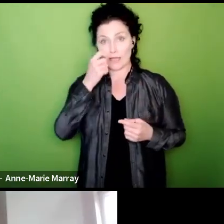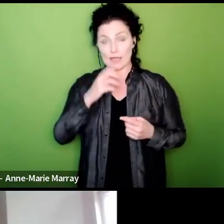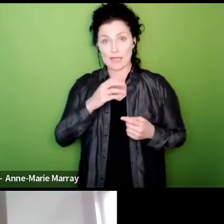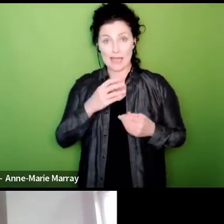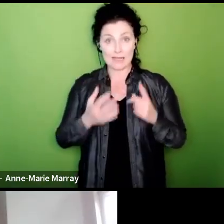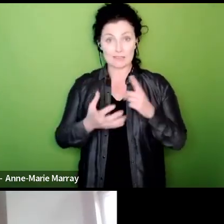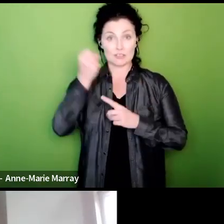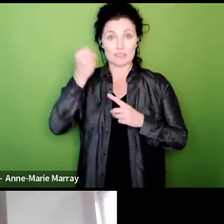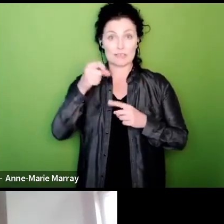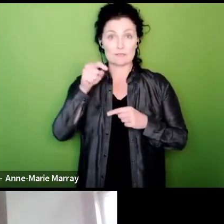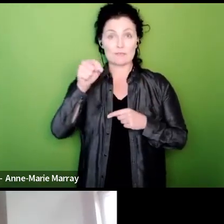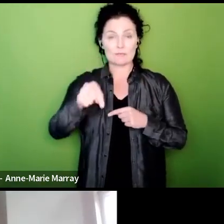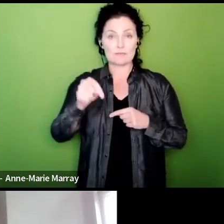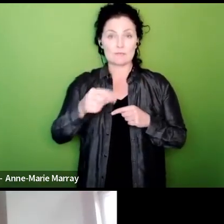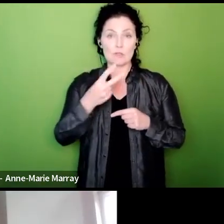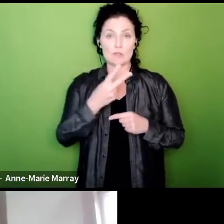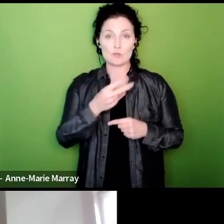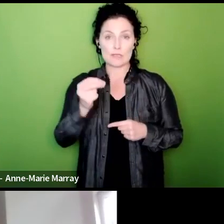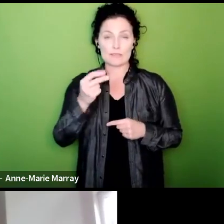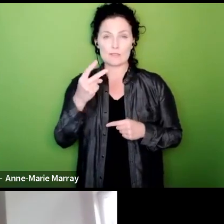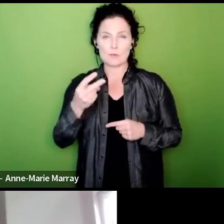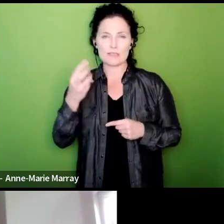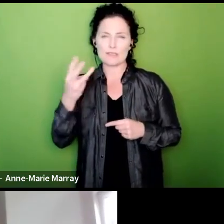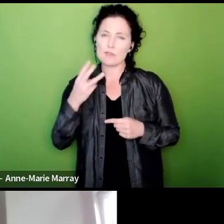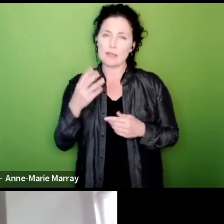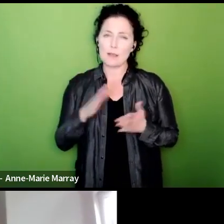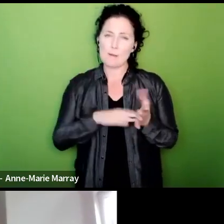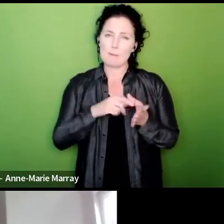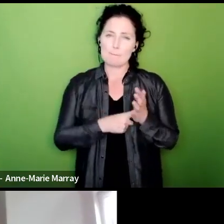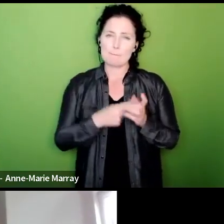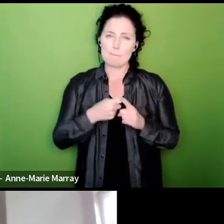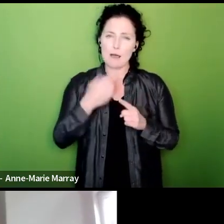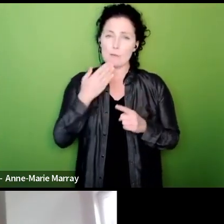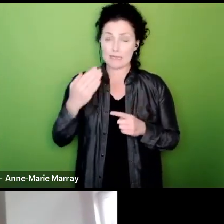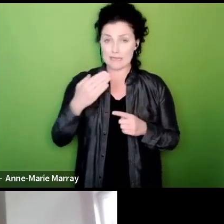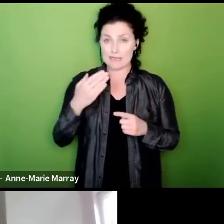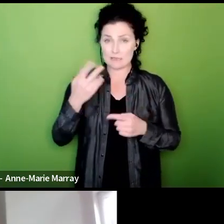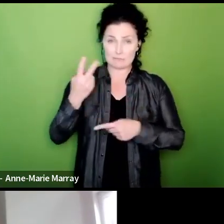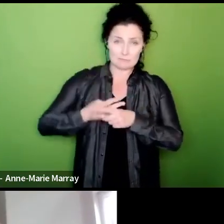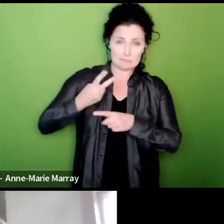so if you could just reiterate the plan for the HMRC and how we will work with the group